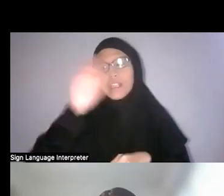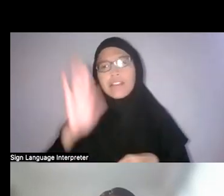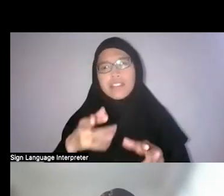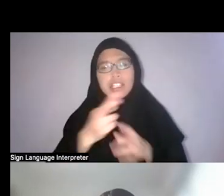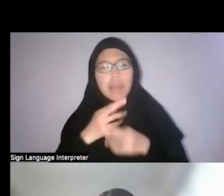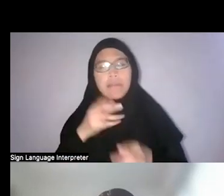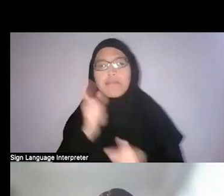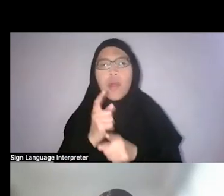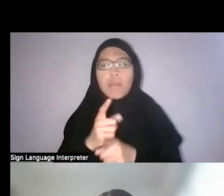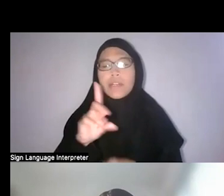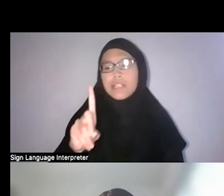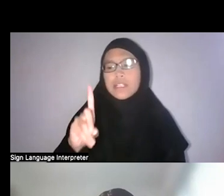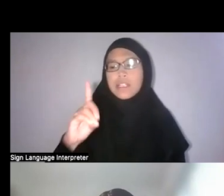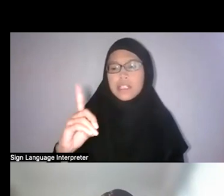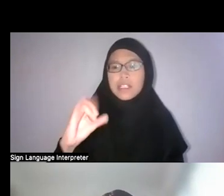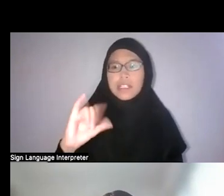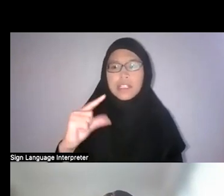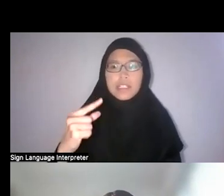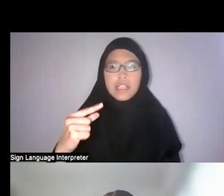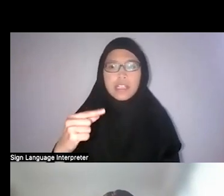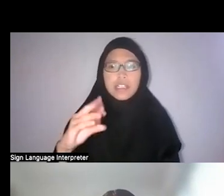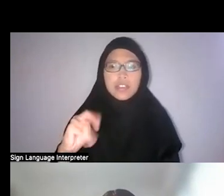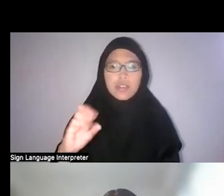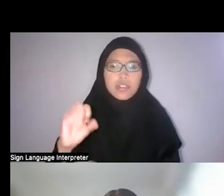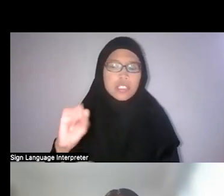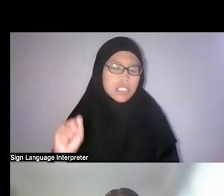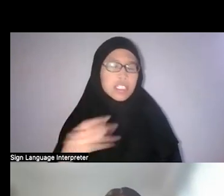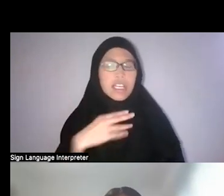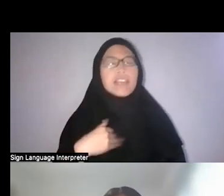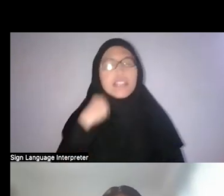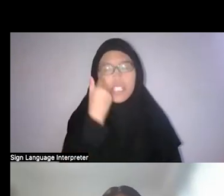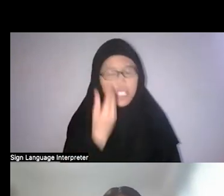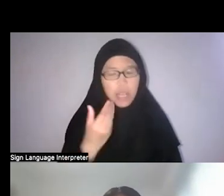And he was ashamed of his ignorance as he says it in the introduction of his book,